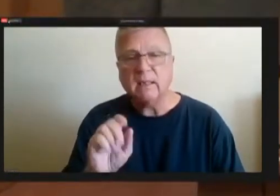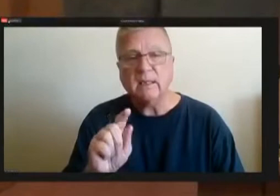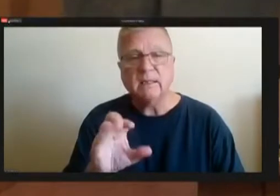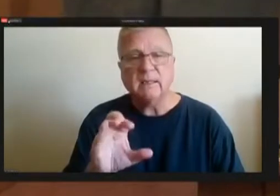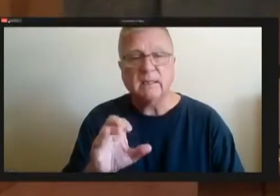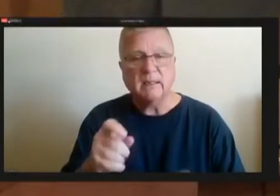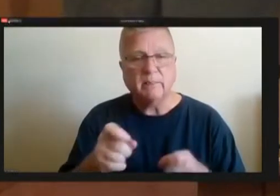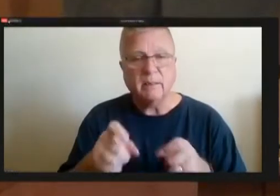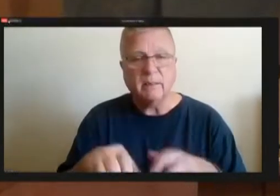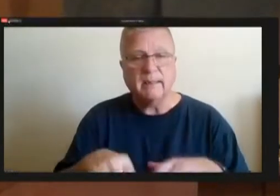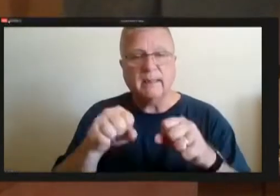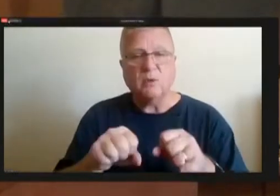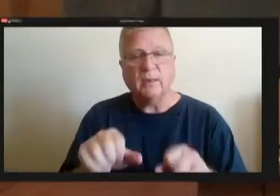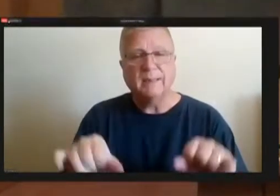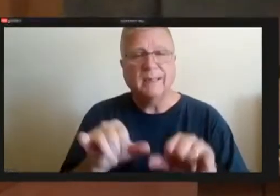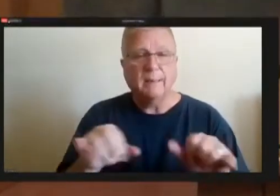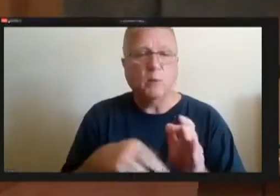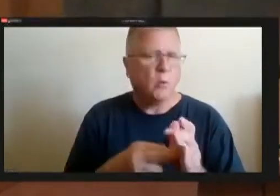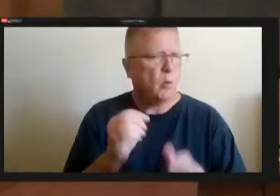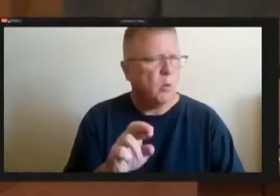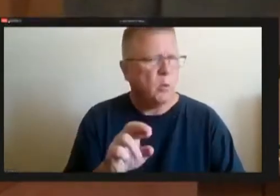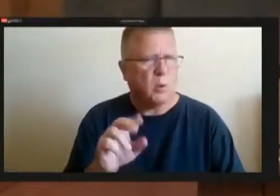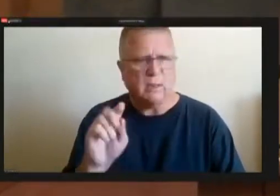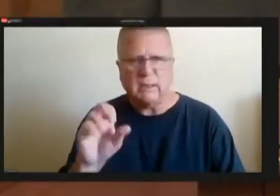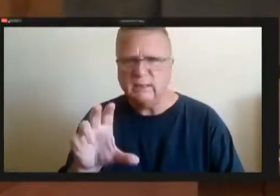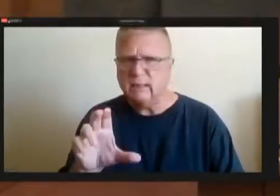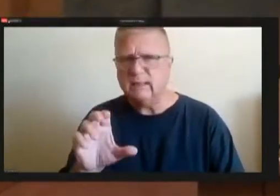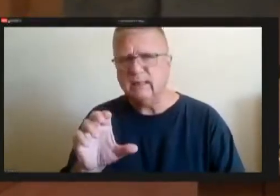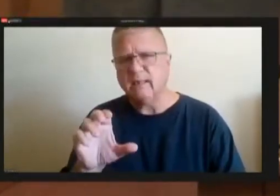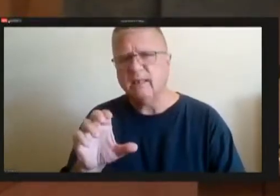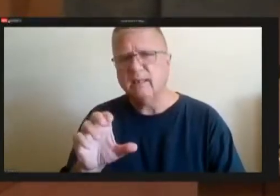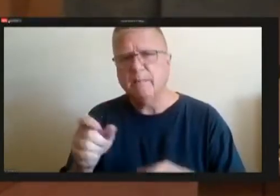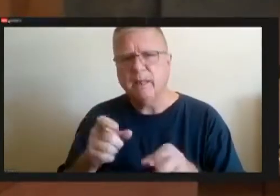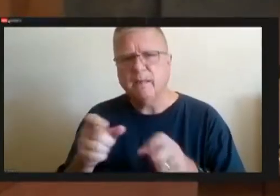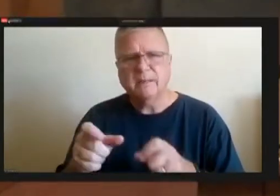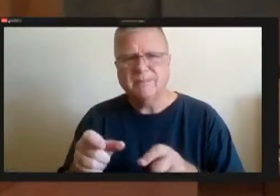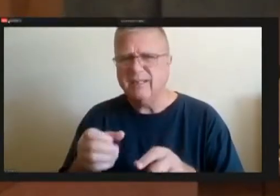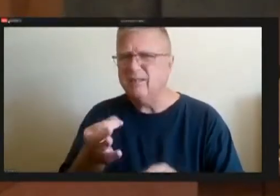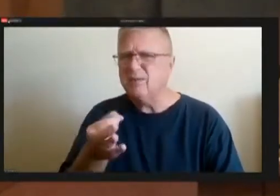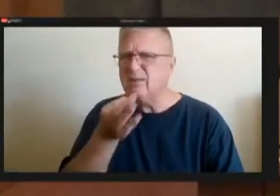or is the logistics manager so specialized that it doesn't encompass all of the responsibilities